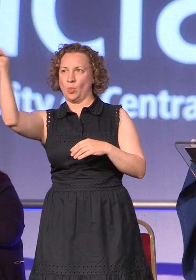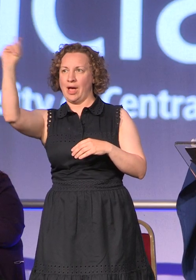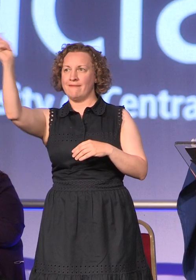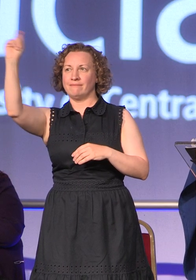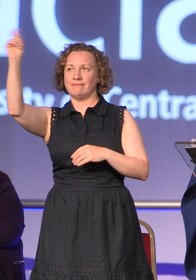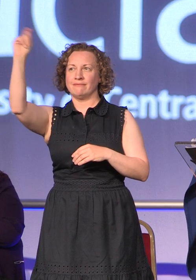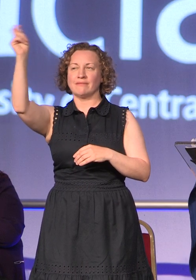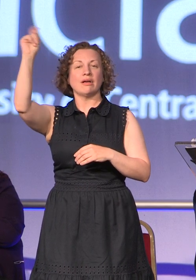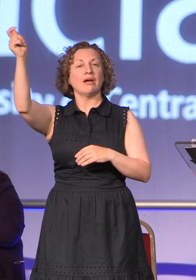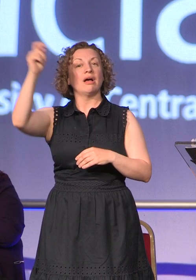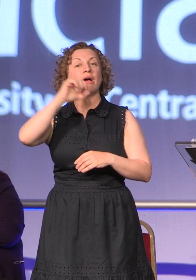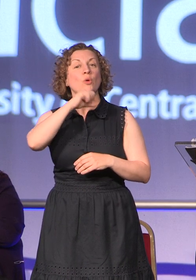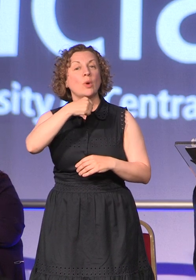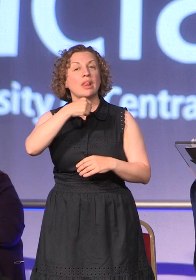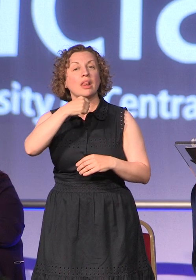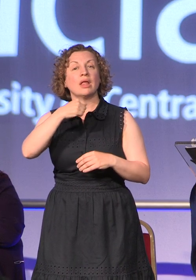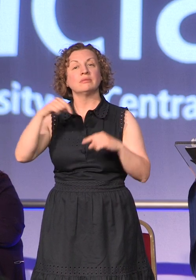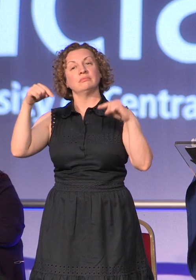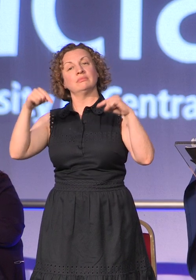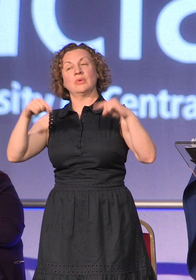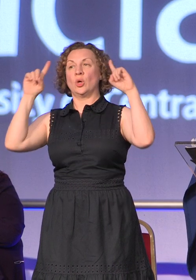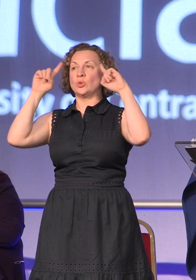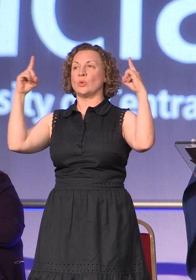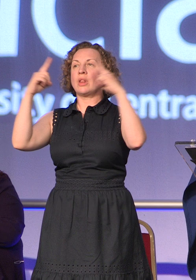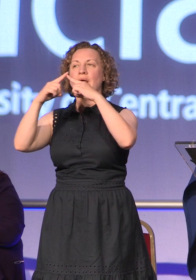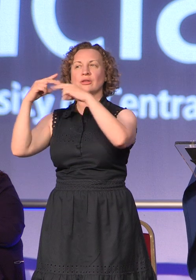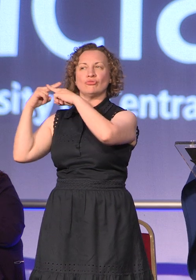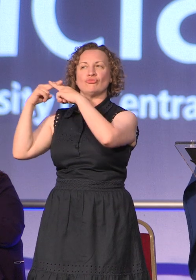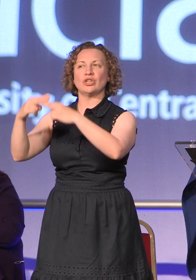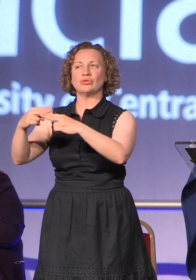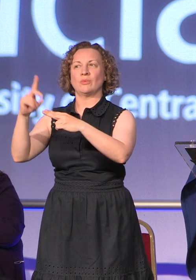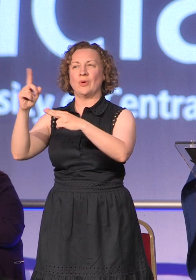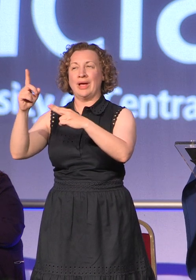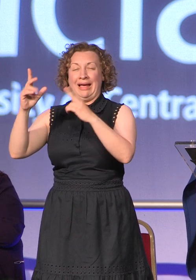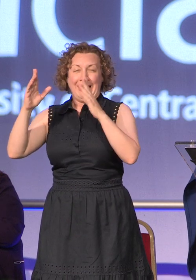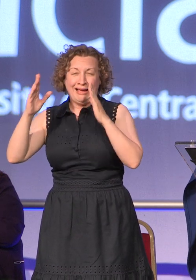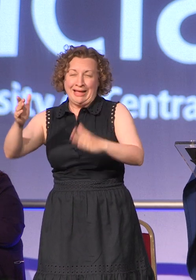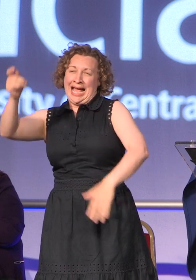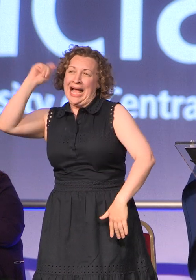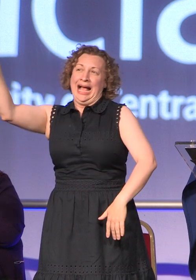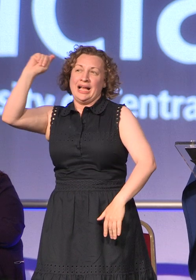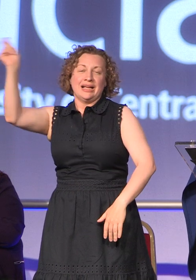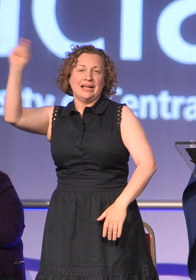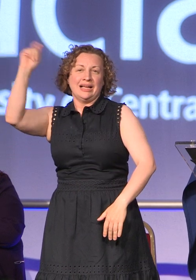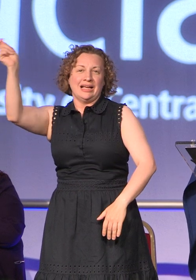and as is the tradition at UCLan you must wave as vigorously as you can in